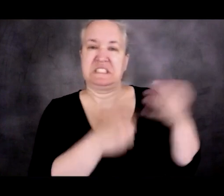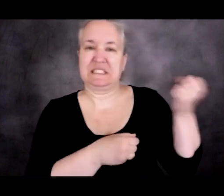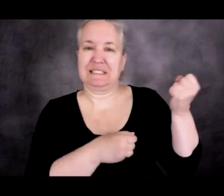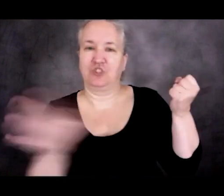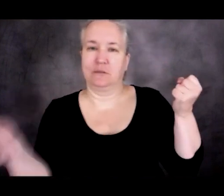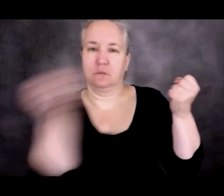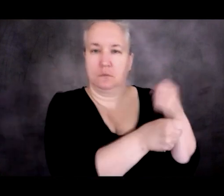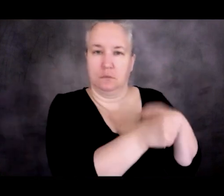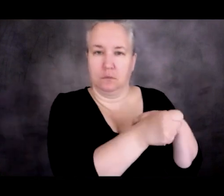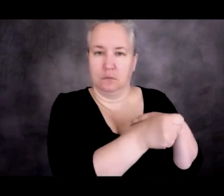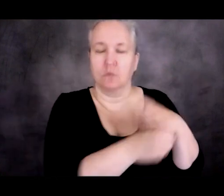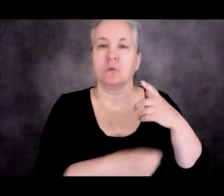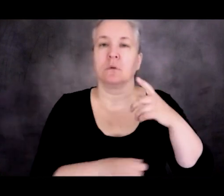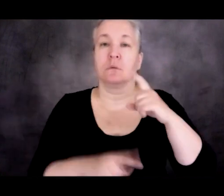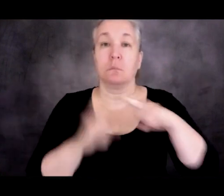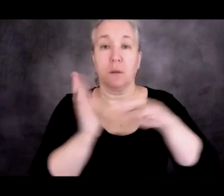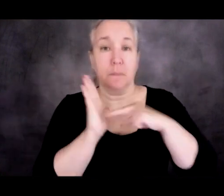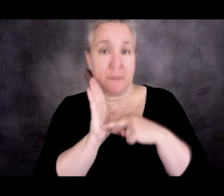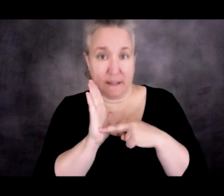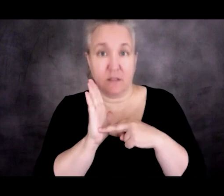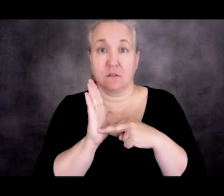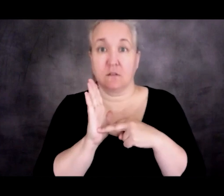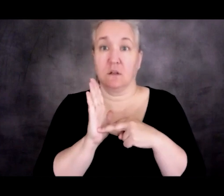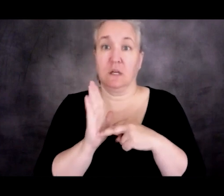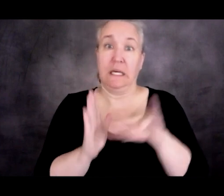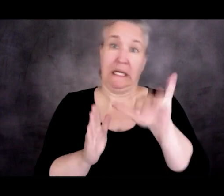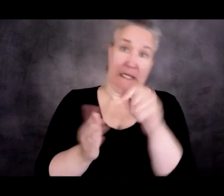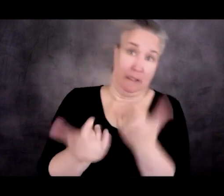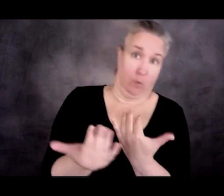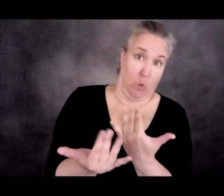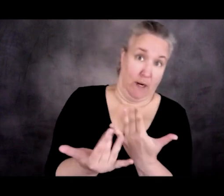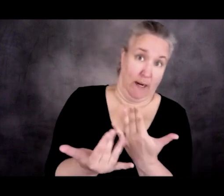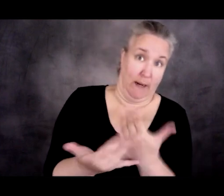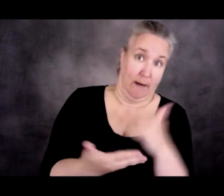But it means that, while their claims are being adjudicated, they really don't have asylum.